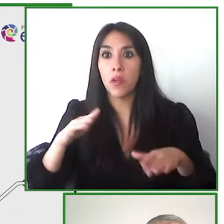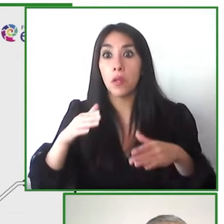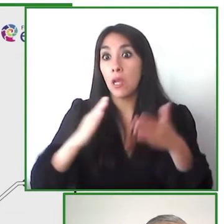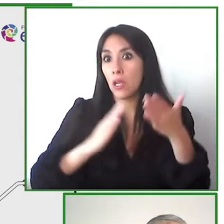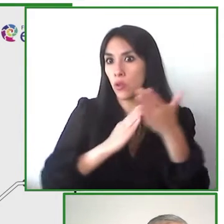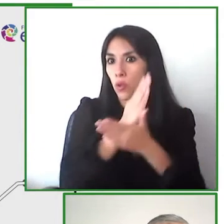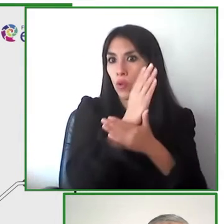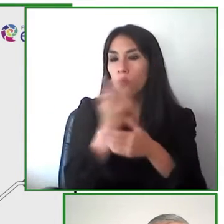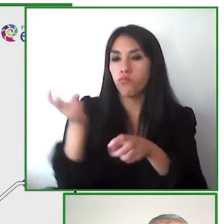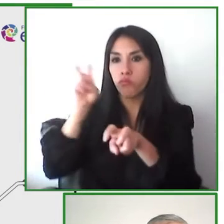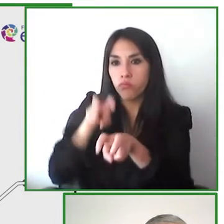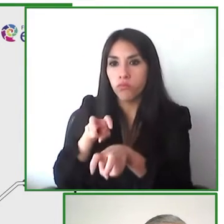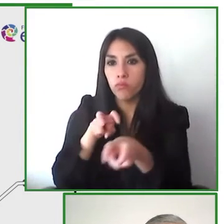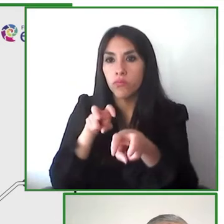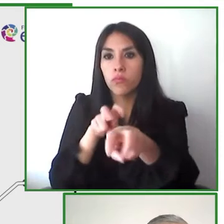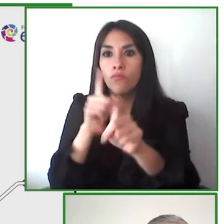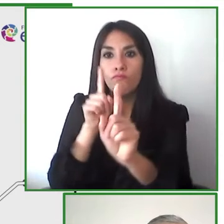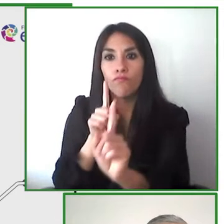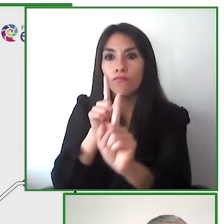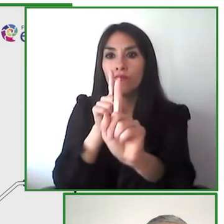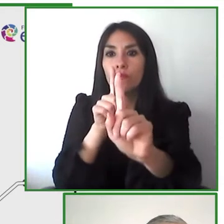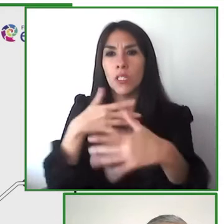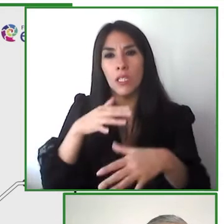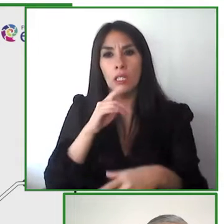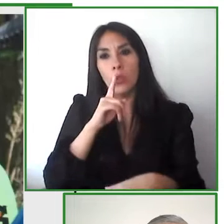out these excursions a very safe way to really enjoy